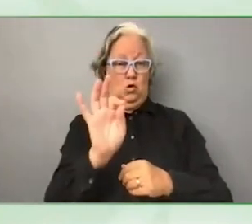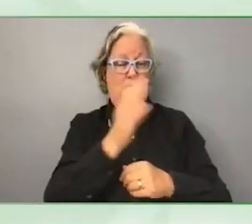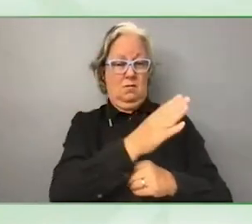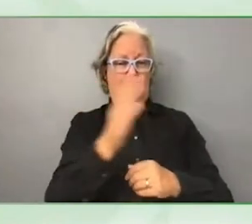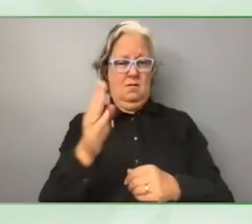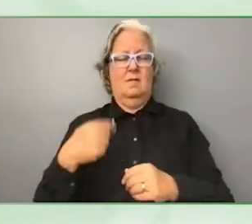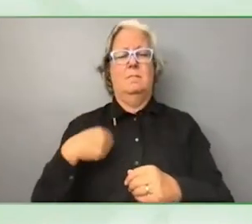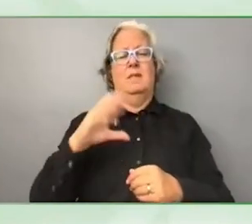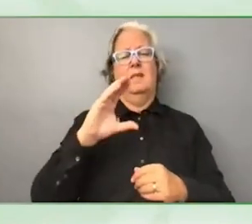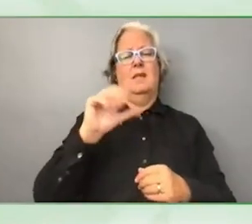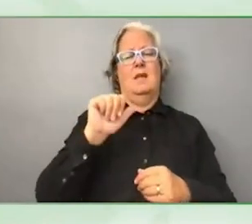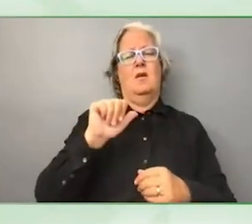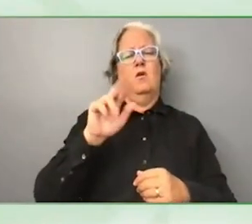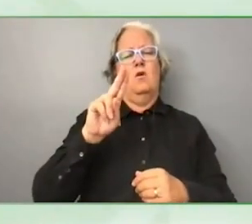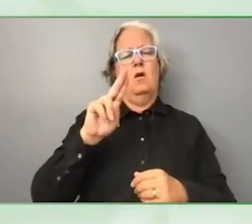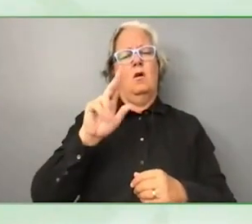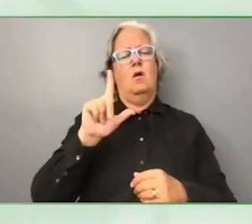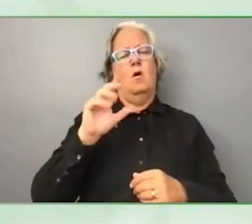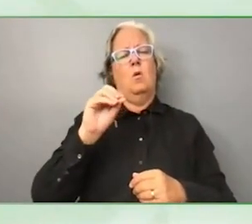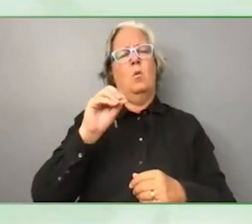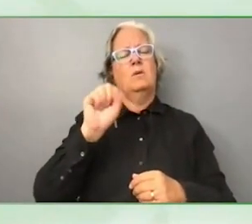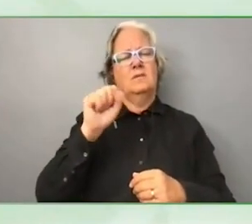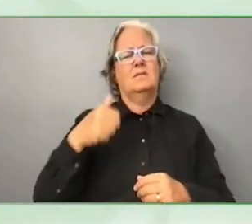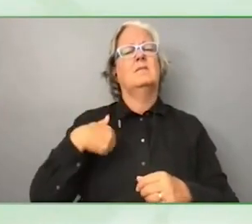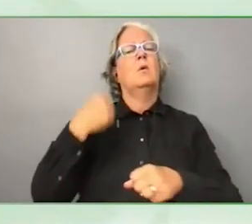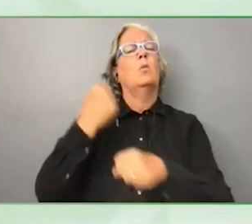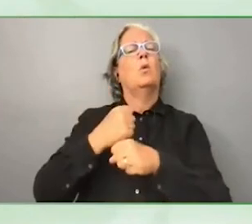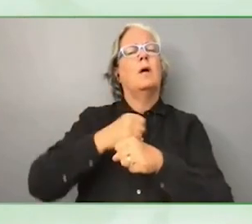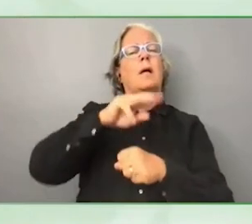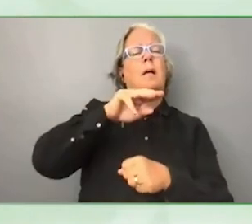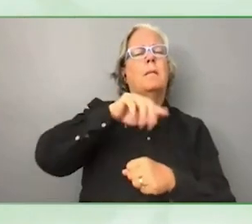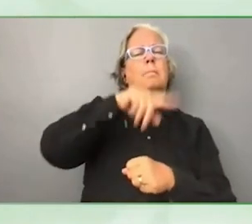McDonald's Corp. I want to direct this question to Catherine.